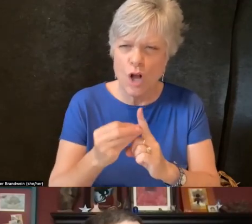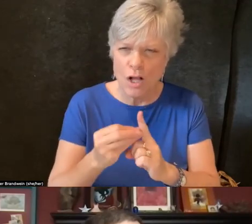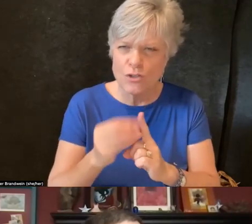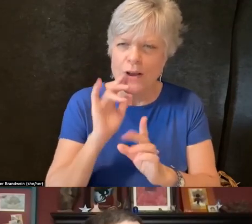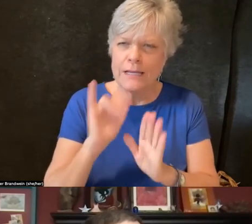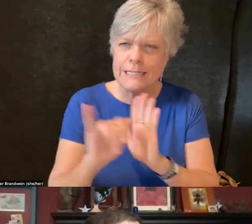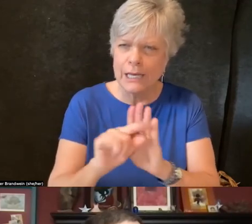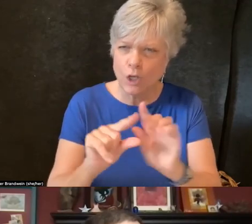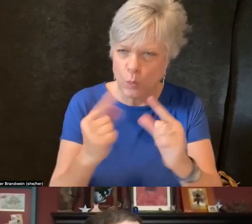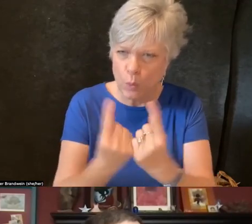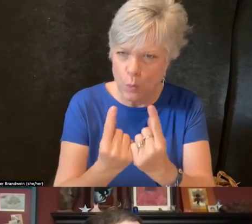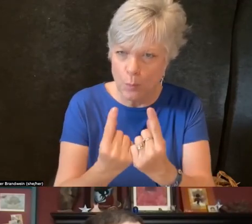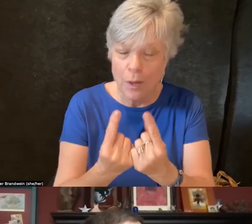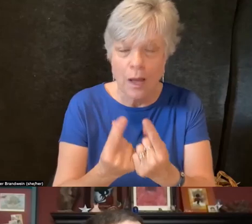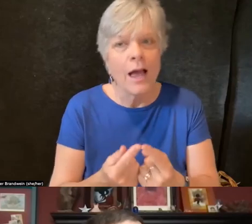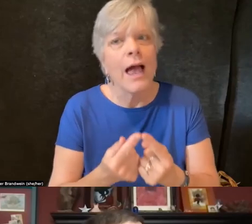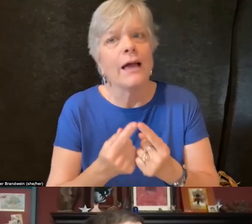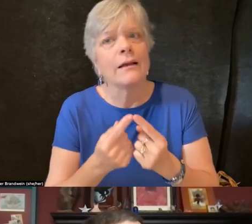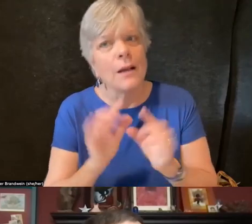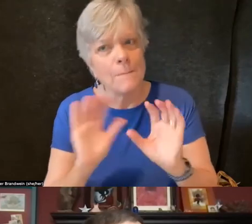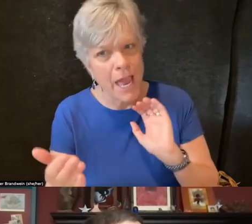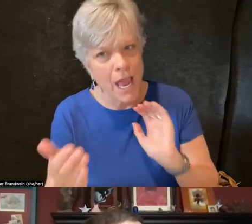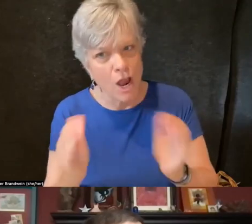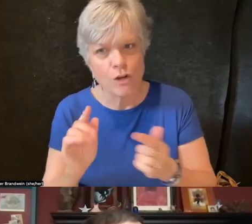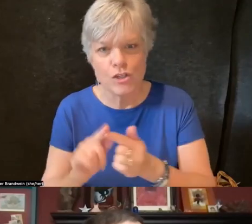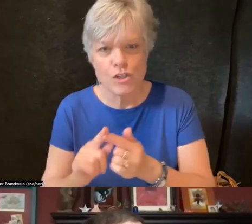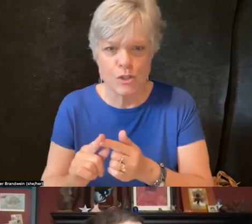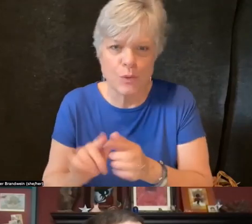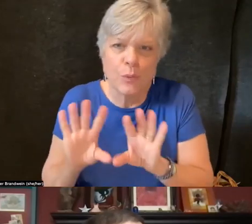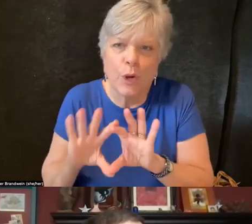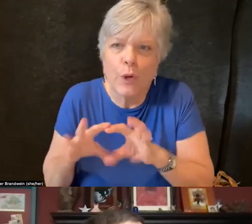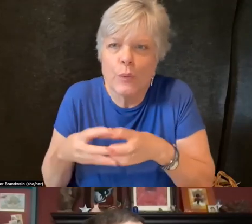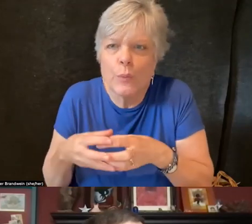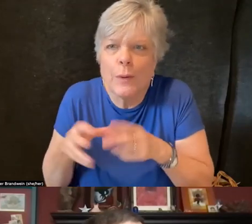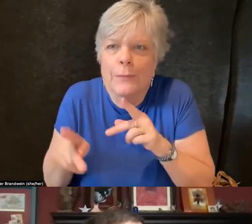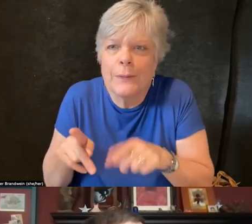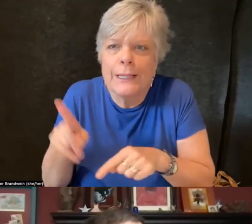as opposed to a constituency that needs, quote, fixing.